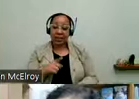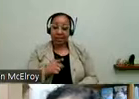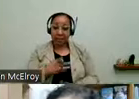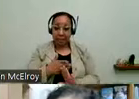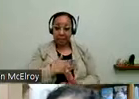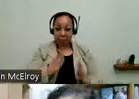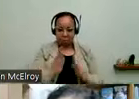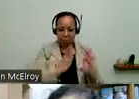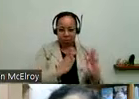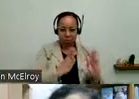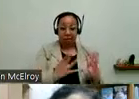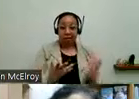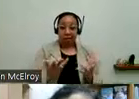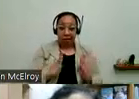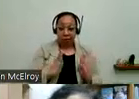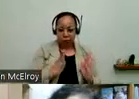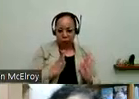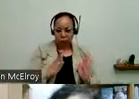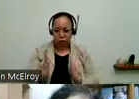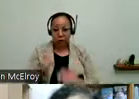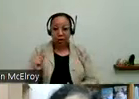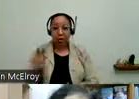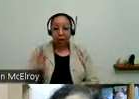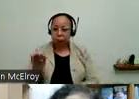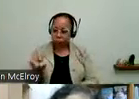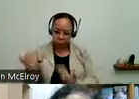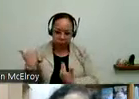bathtub. That's the before picture. The after picture, the curb is gone,